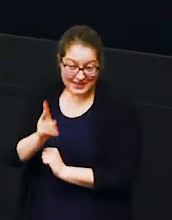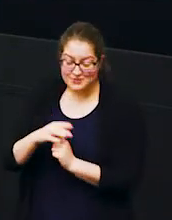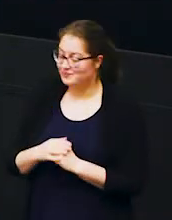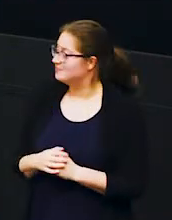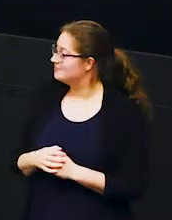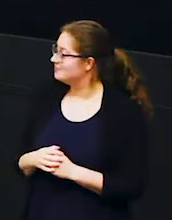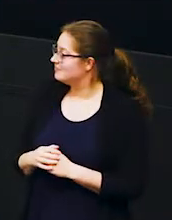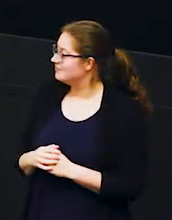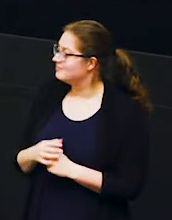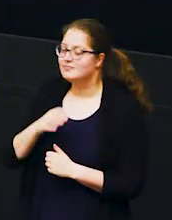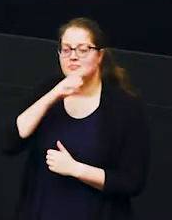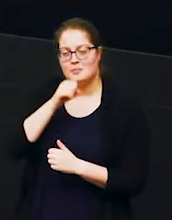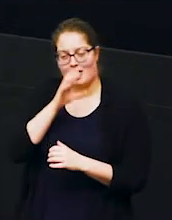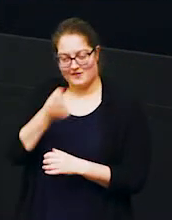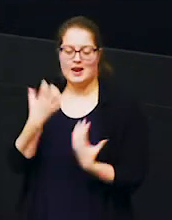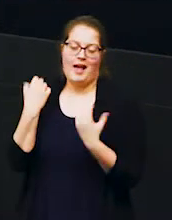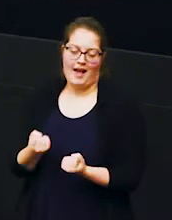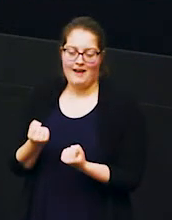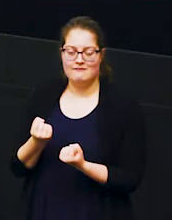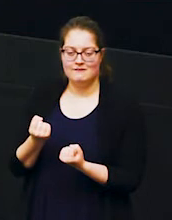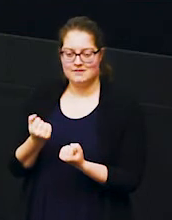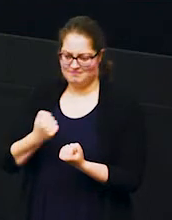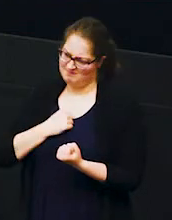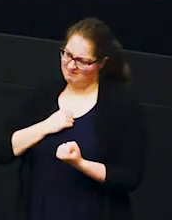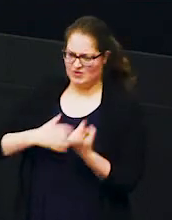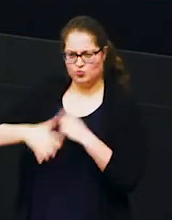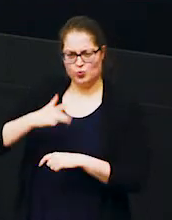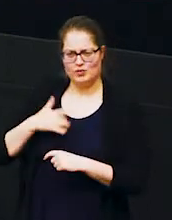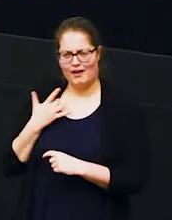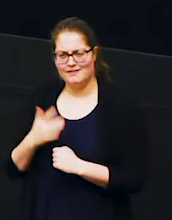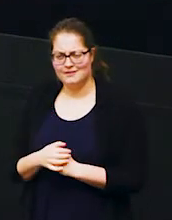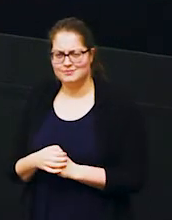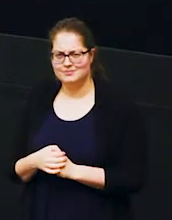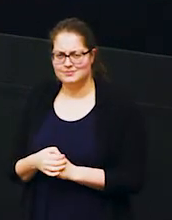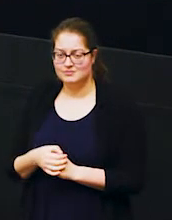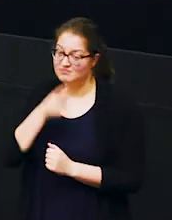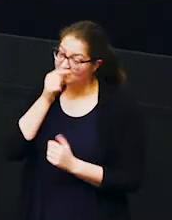male elephants also have these very complex social lives so it's possible that ngani is here to see